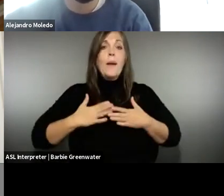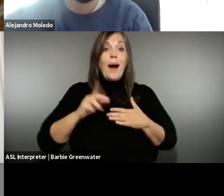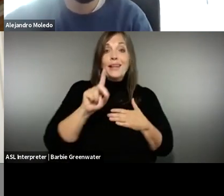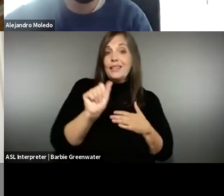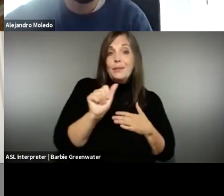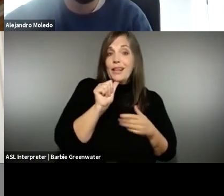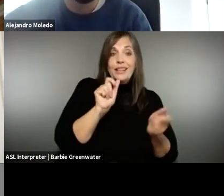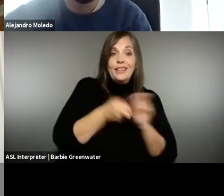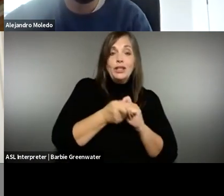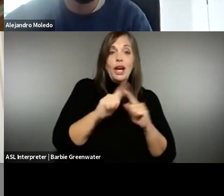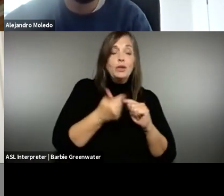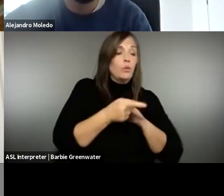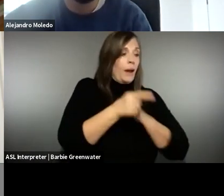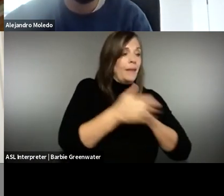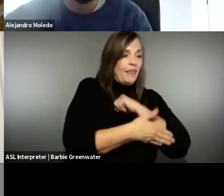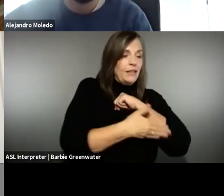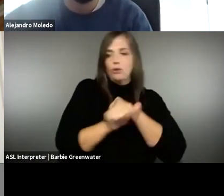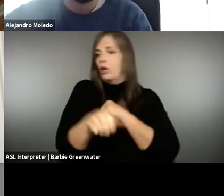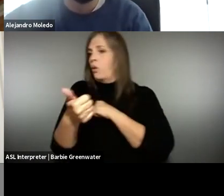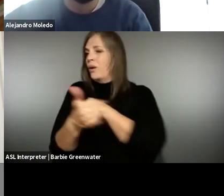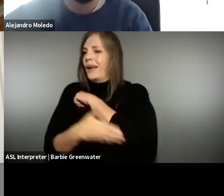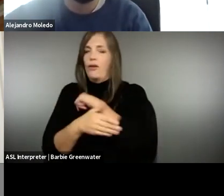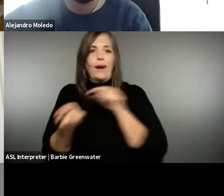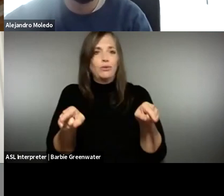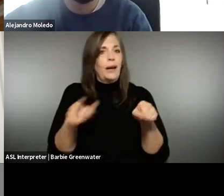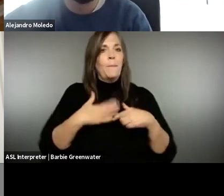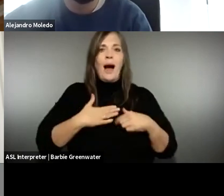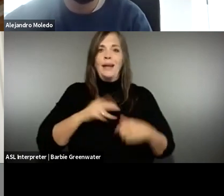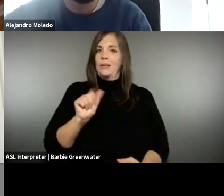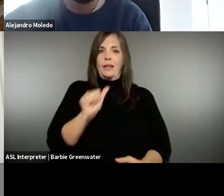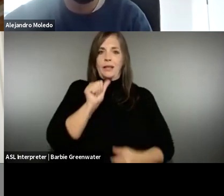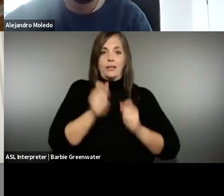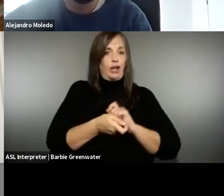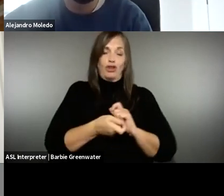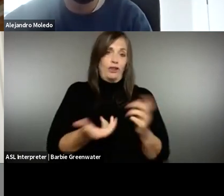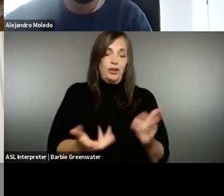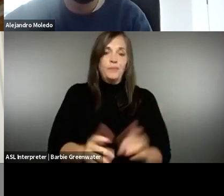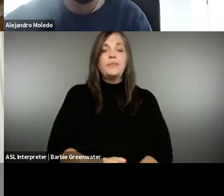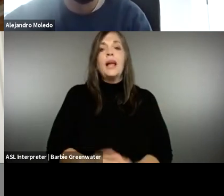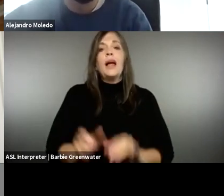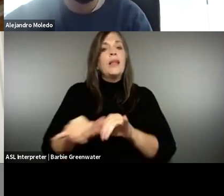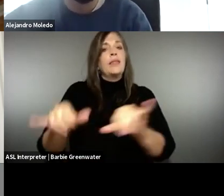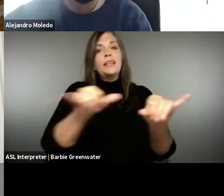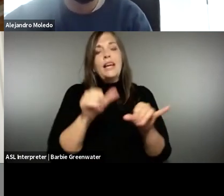to make sure to harmonize because my disability does not change when I go from one country to another. And so,